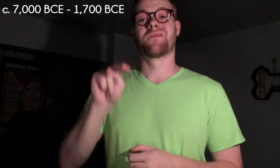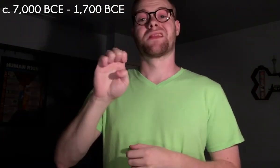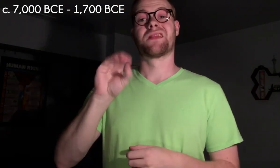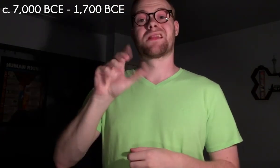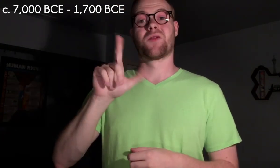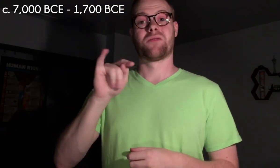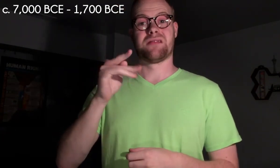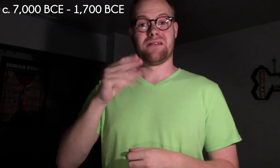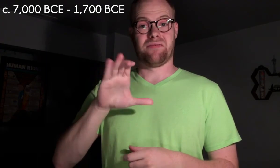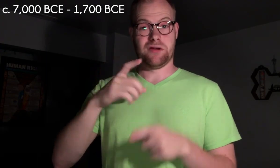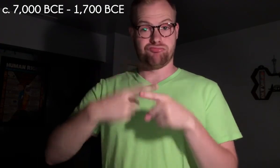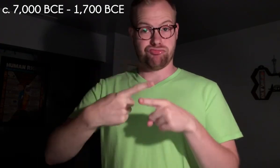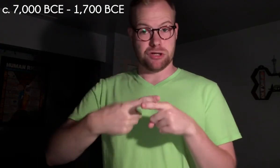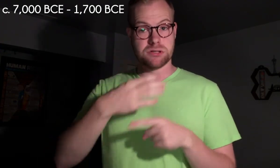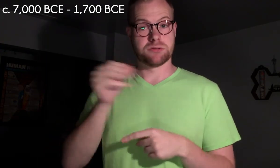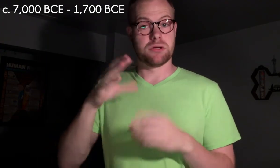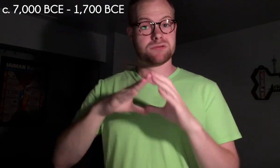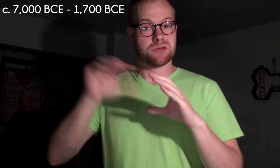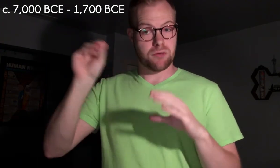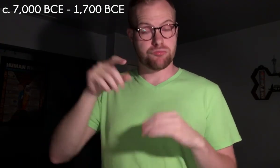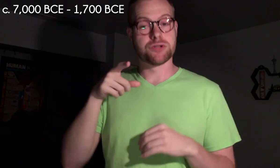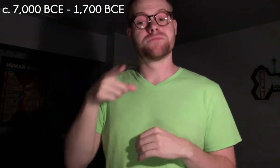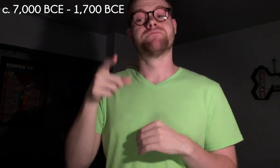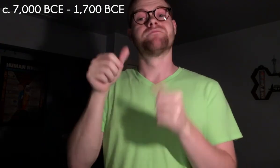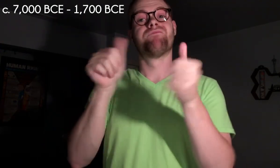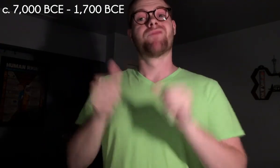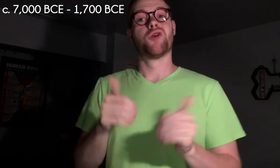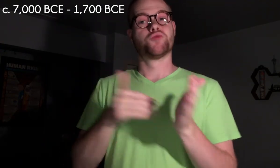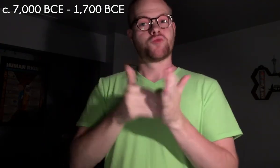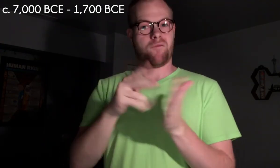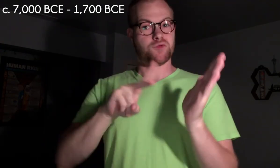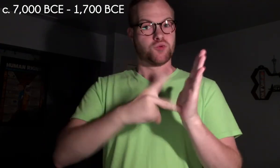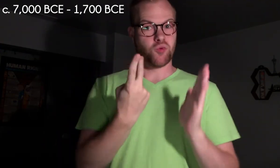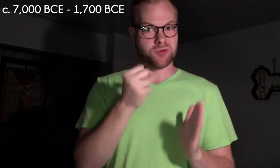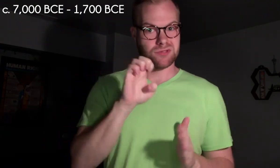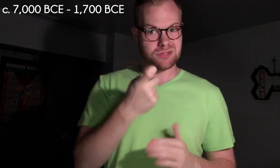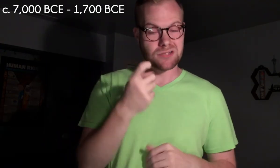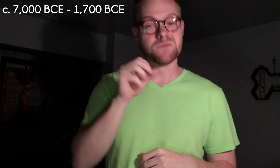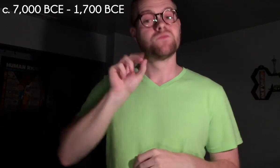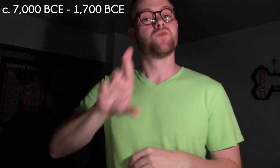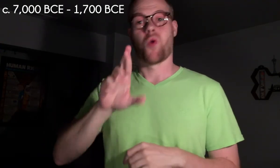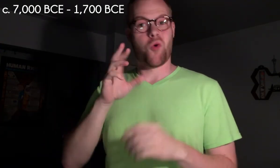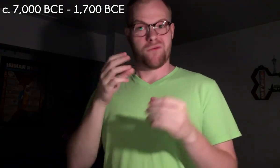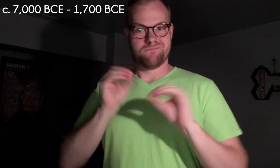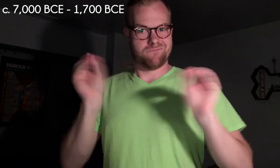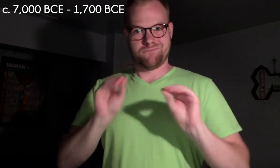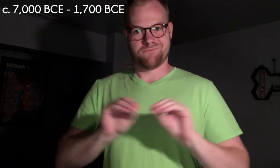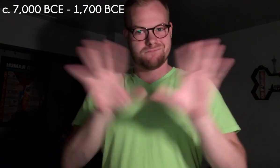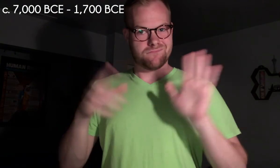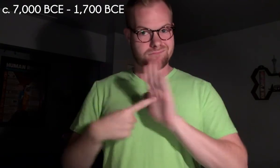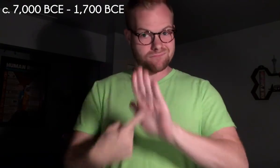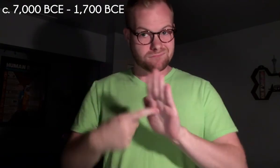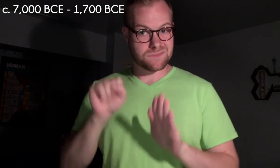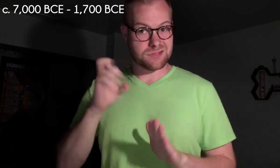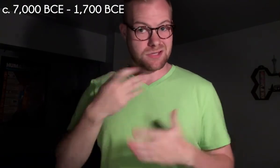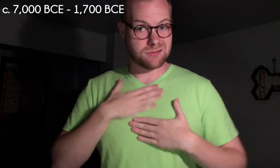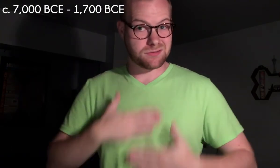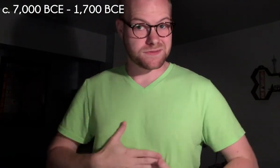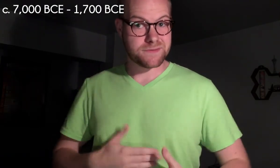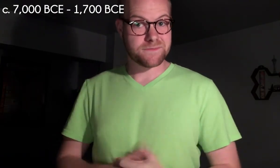In Neolithic Greece and Cyprus, figures are often dual- sexed or without identifying sexual characteristics.